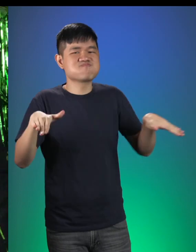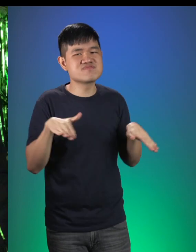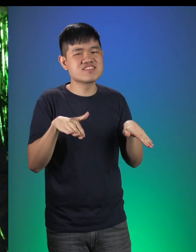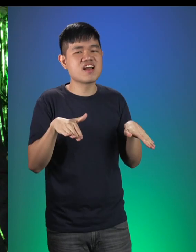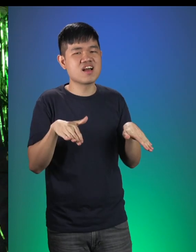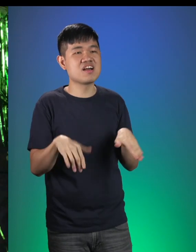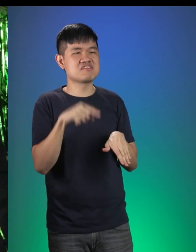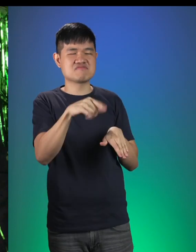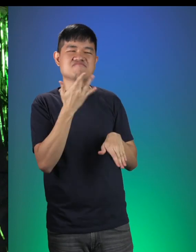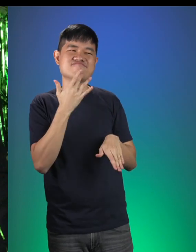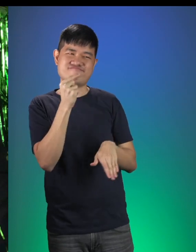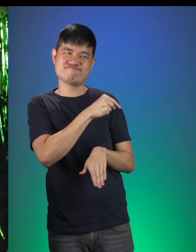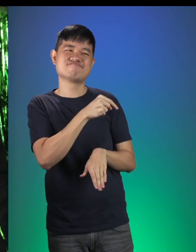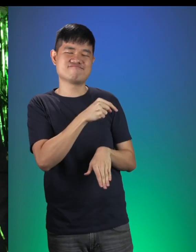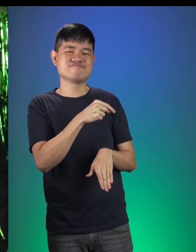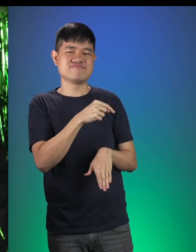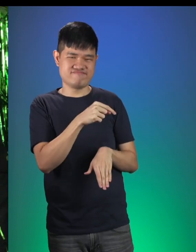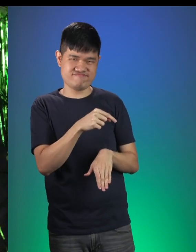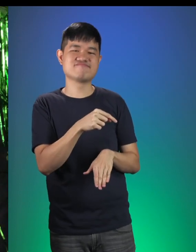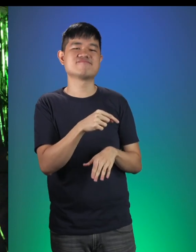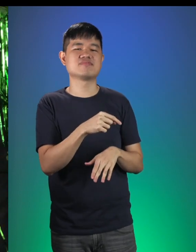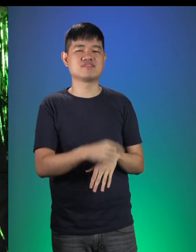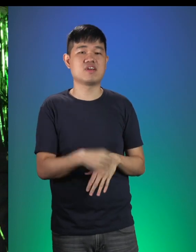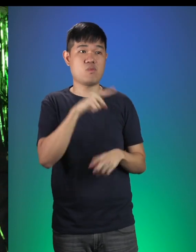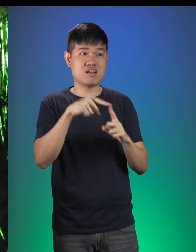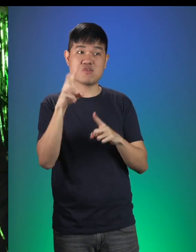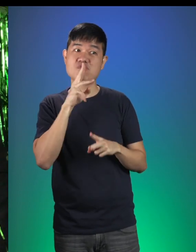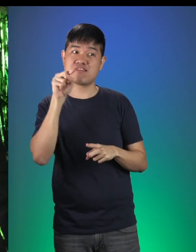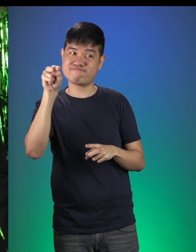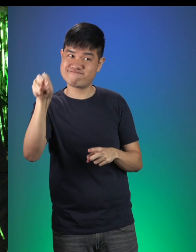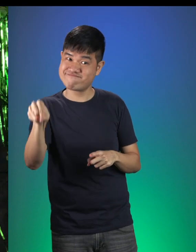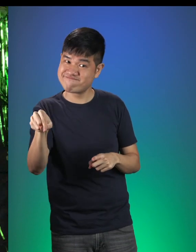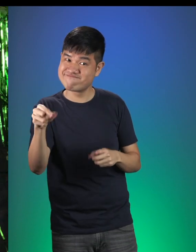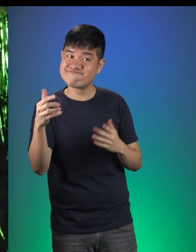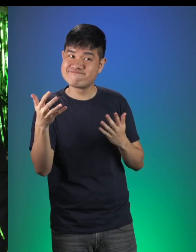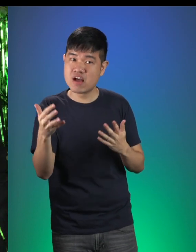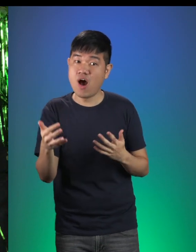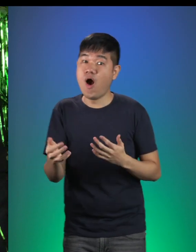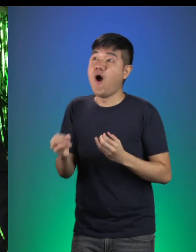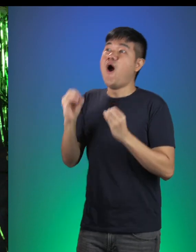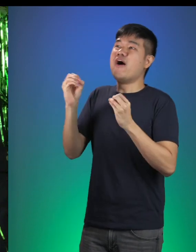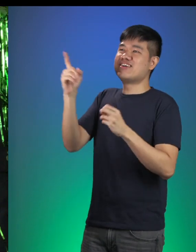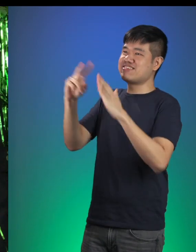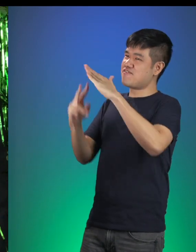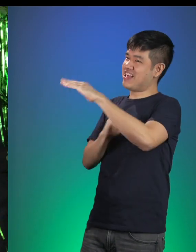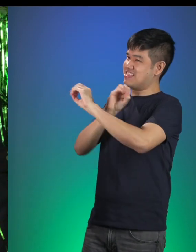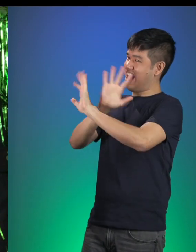He’s found a new hobby! So when he’s in the water… Little Red: Then the bridge is clear!